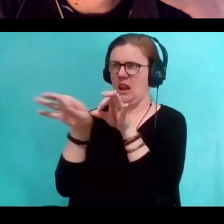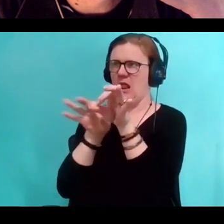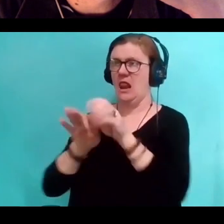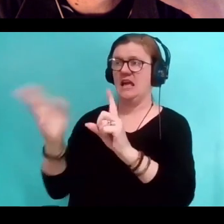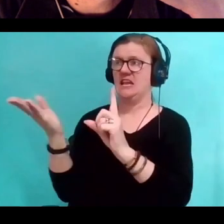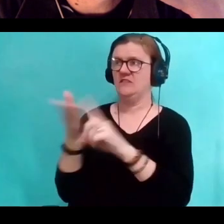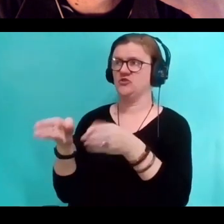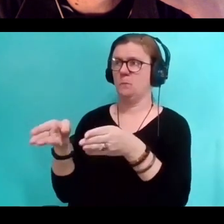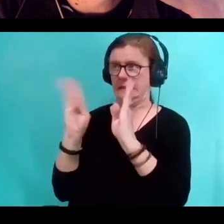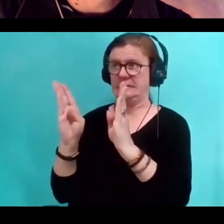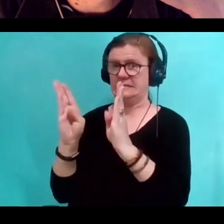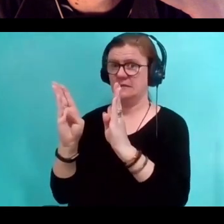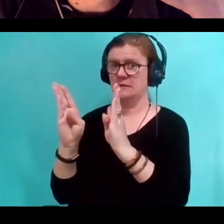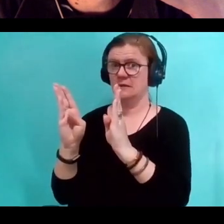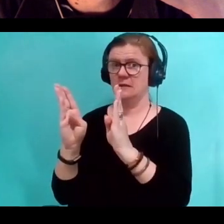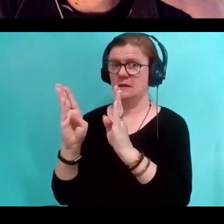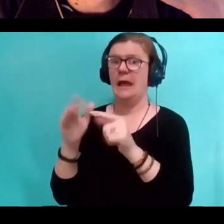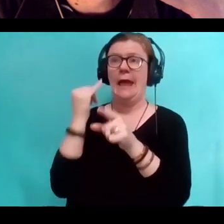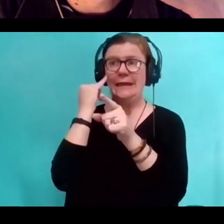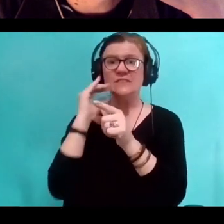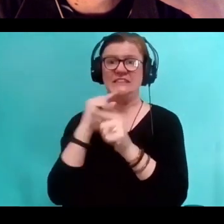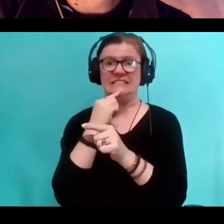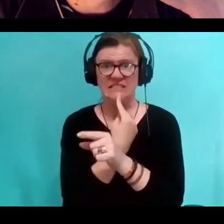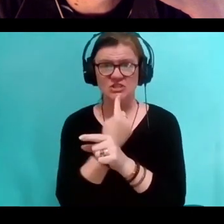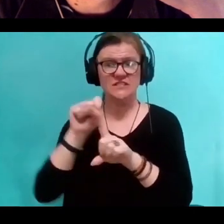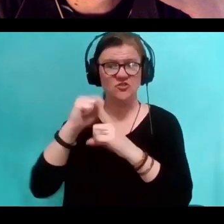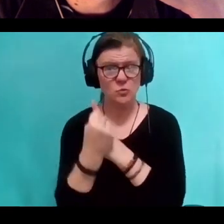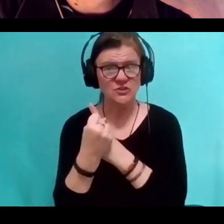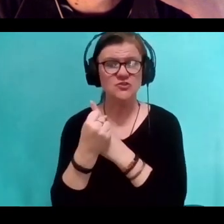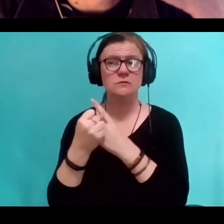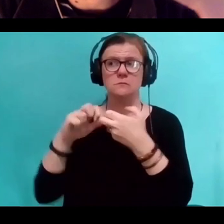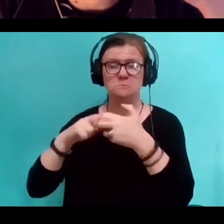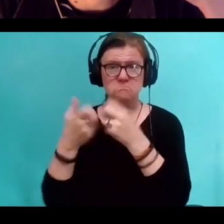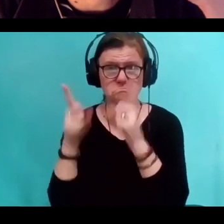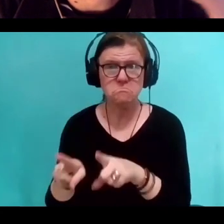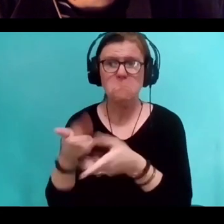And the higher the stakes, the better you better have mastered that. So I think it's.